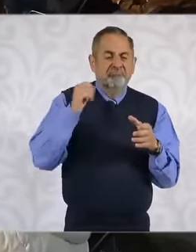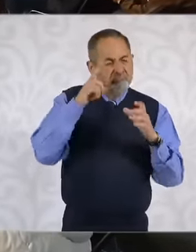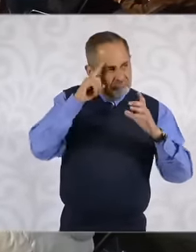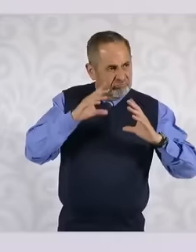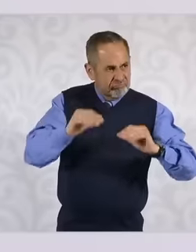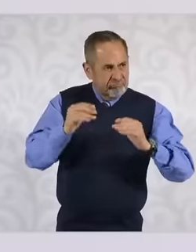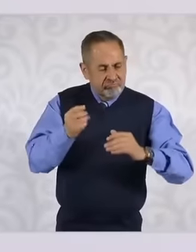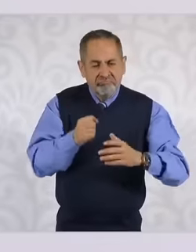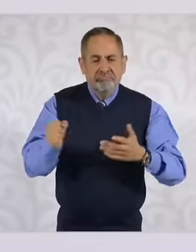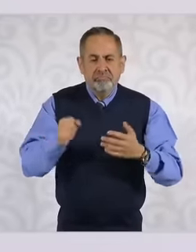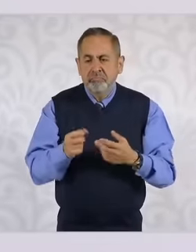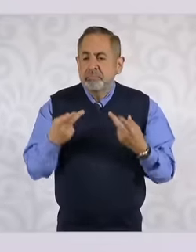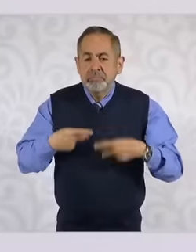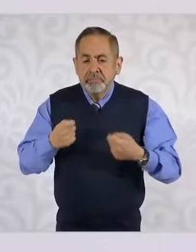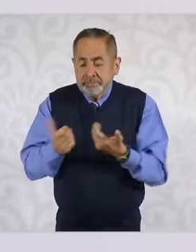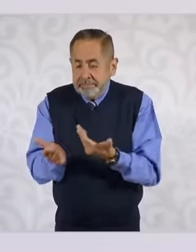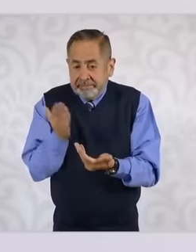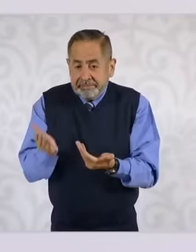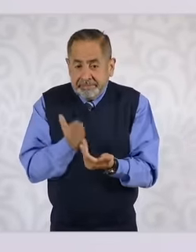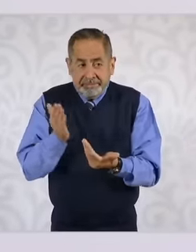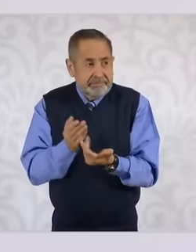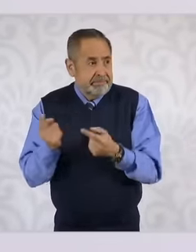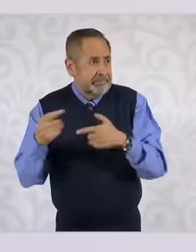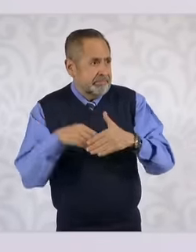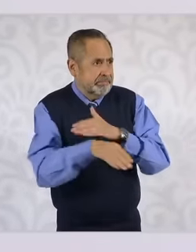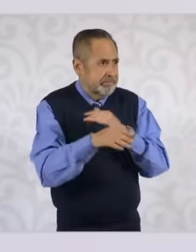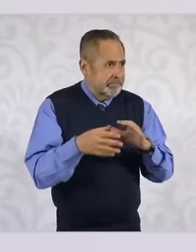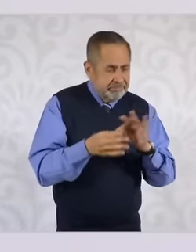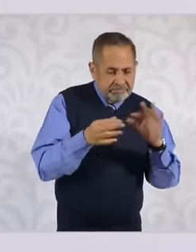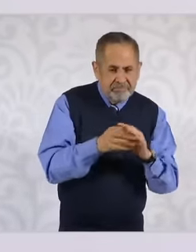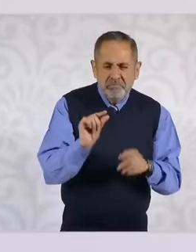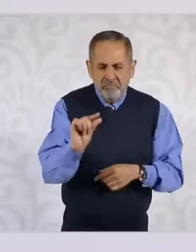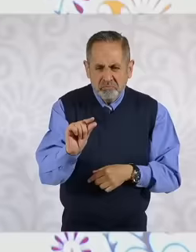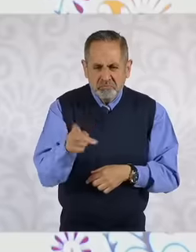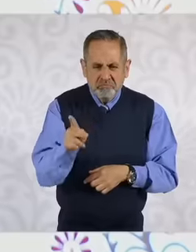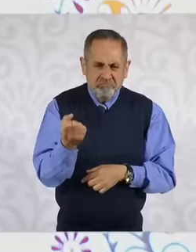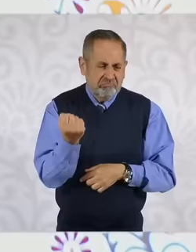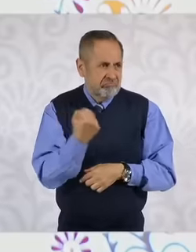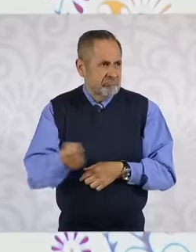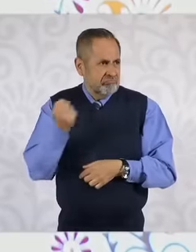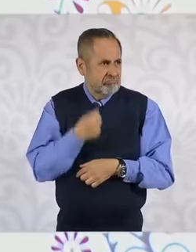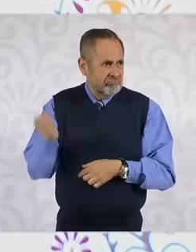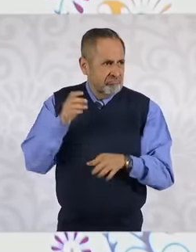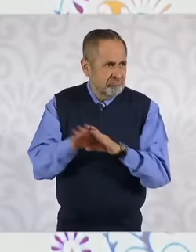very few entered and that they were going to leave According to this very few but very good and then then And where